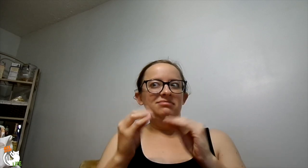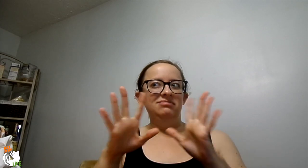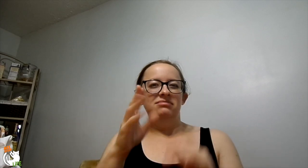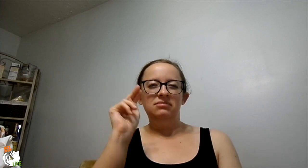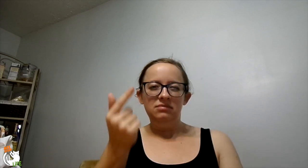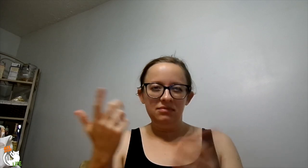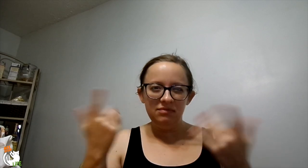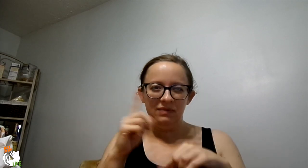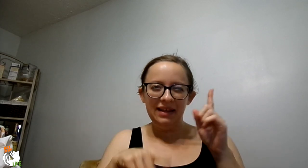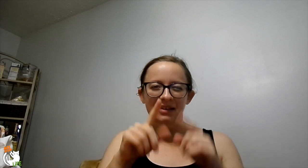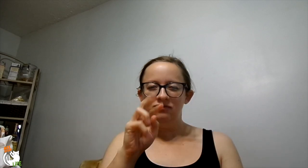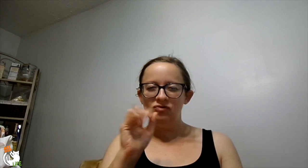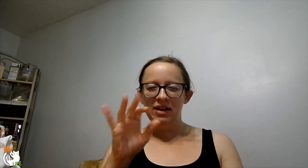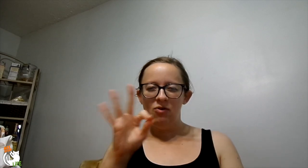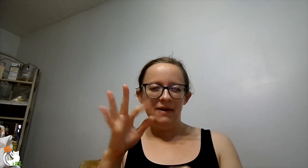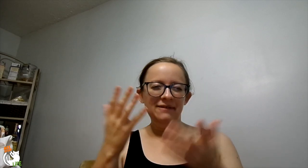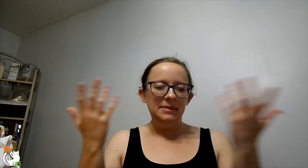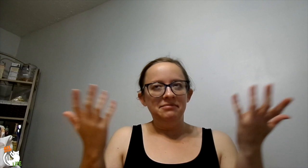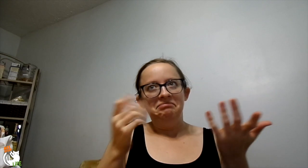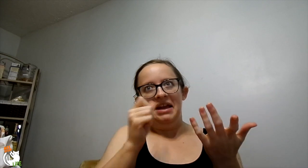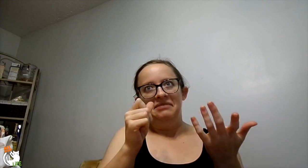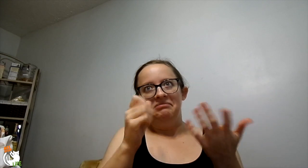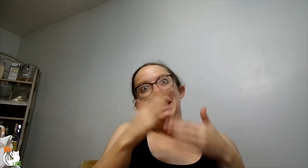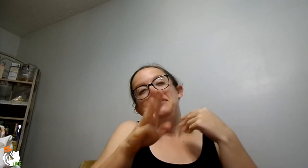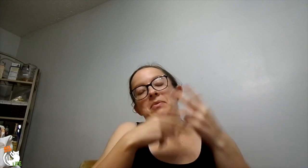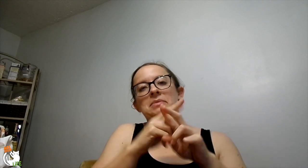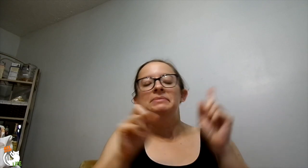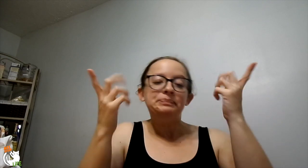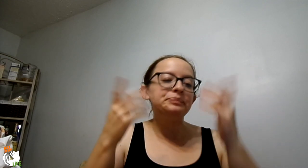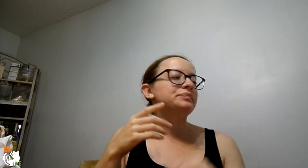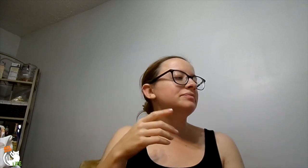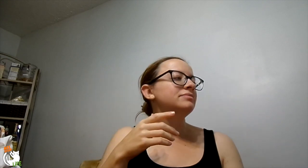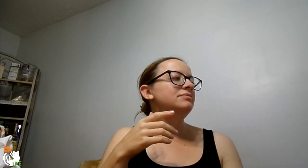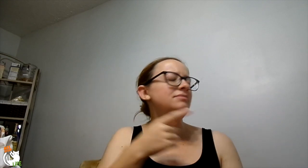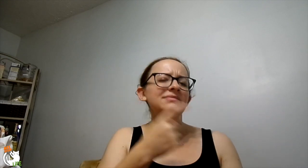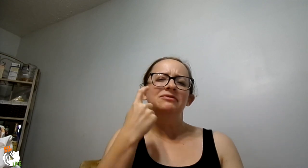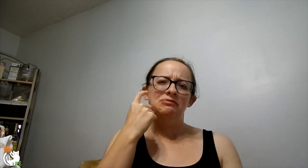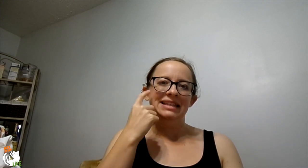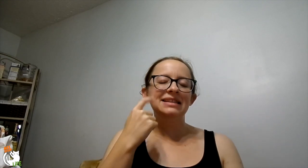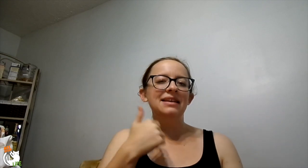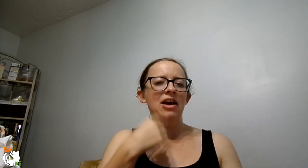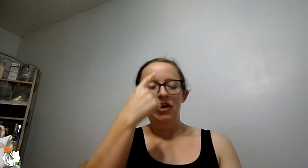I thought obviously I'm not gonna be able to buy this cause I can't get the tray off. Not end of the world though.